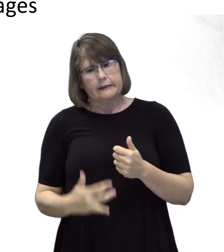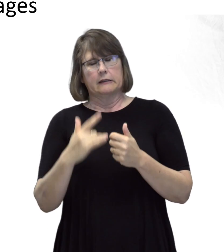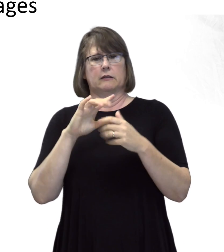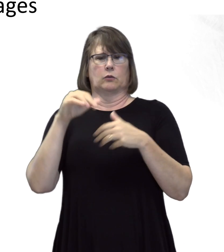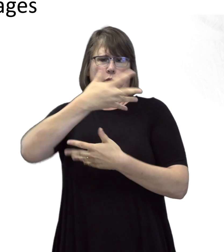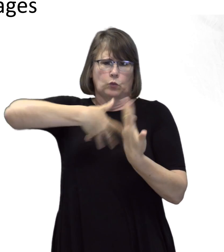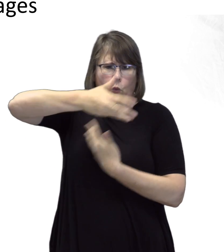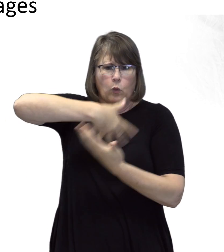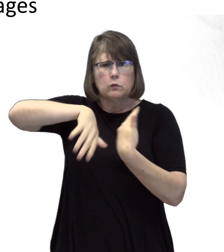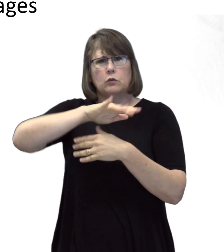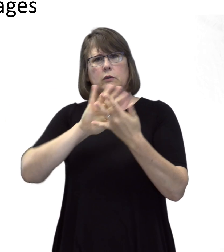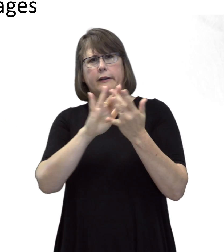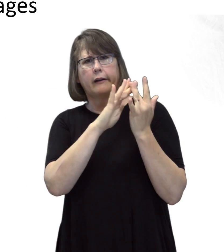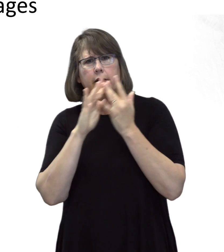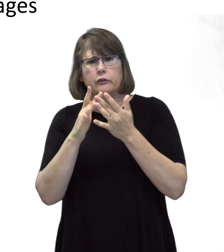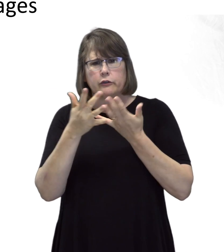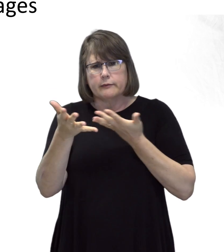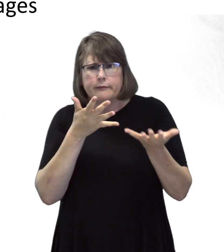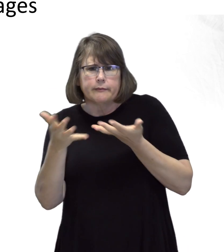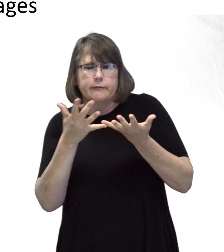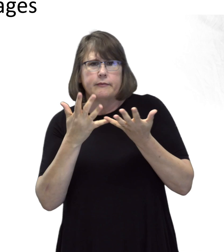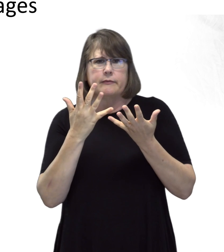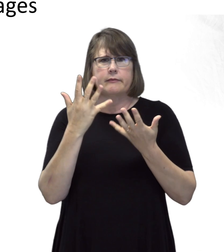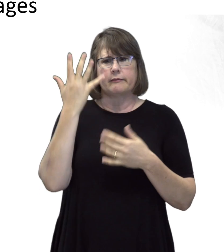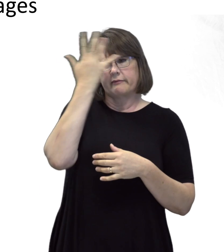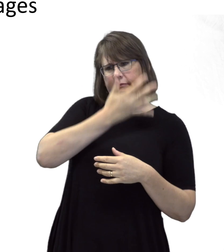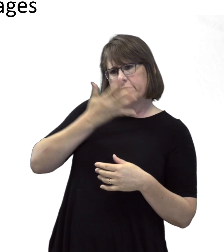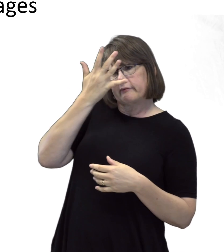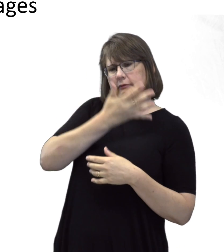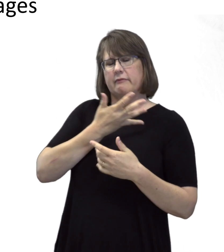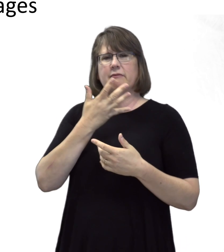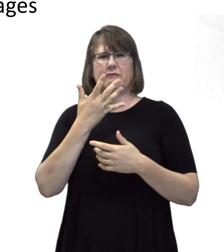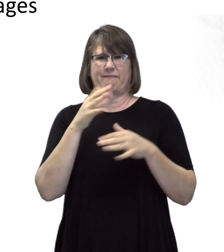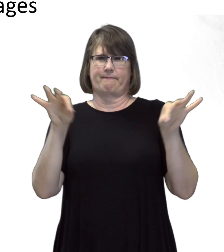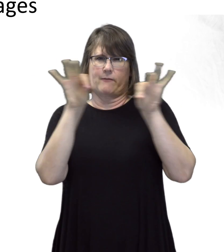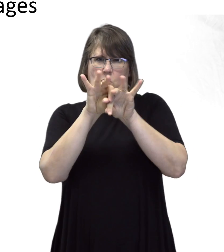and appearances are more important.